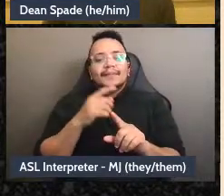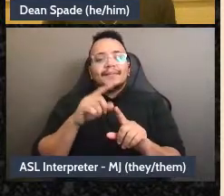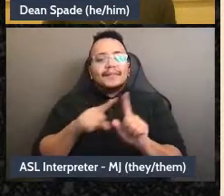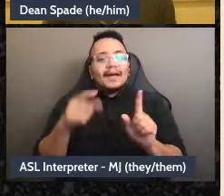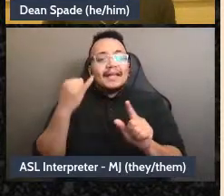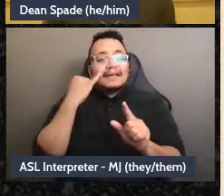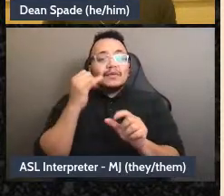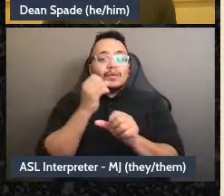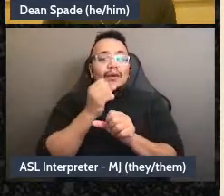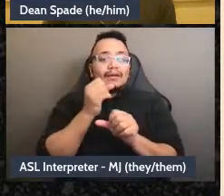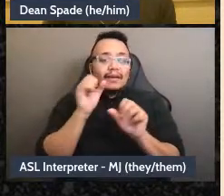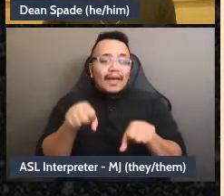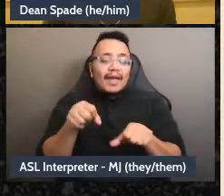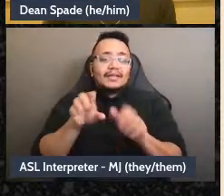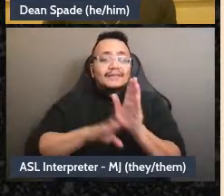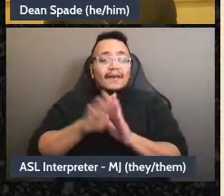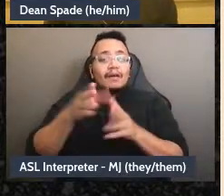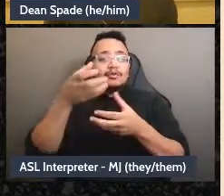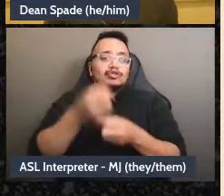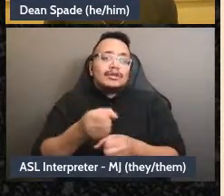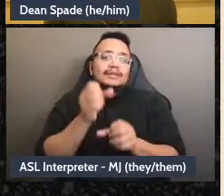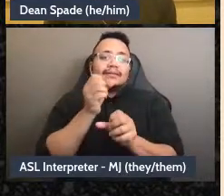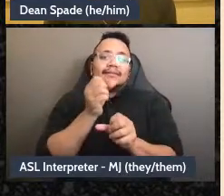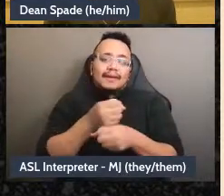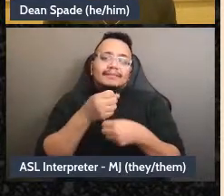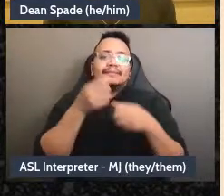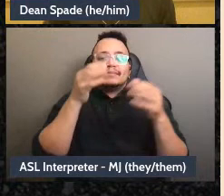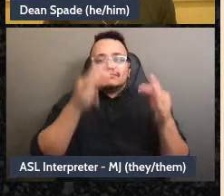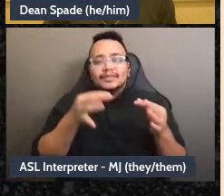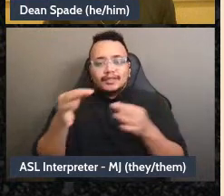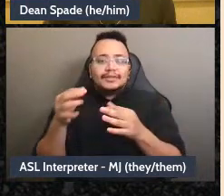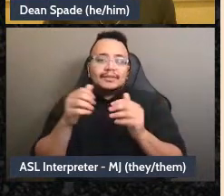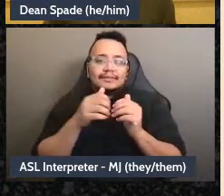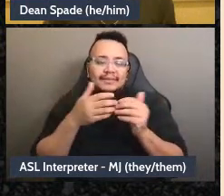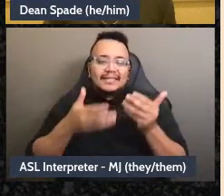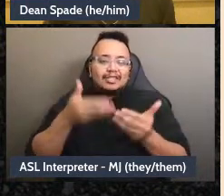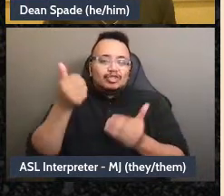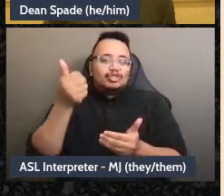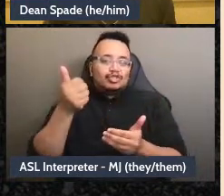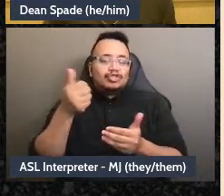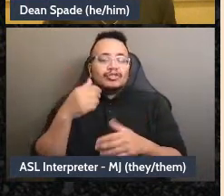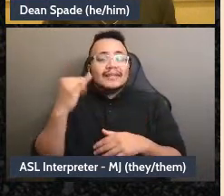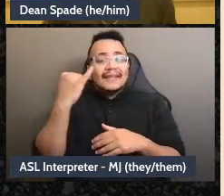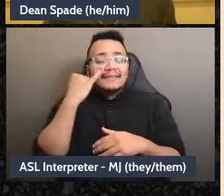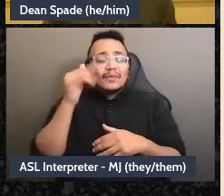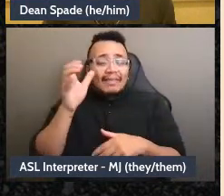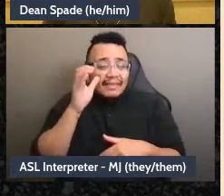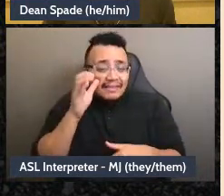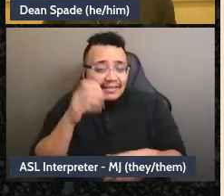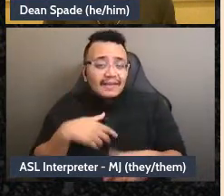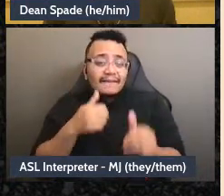when we've seen each other follow through, listen to each other, actually care about other people's